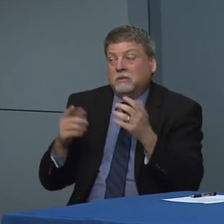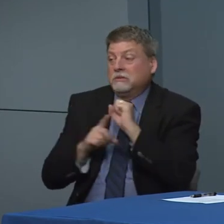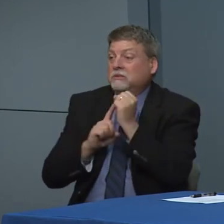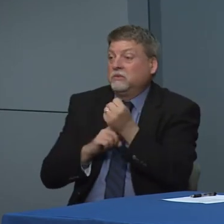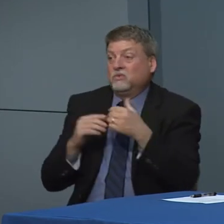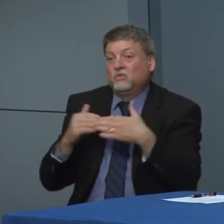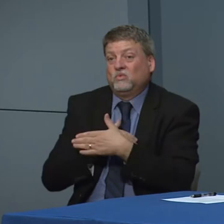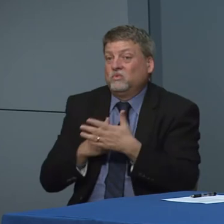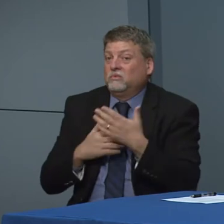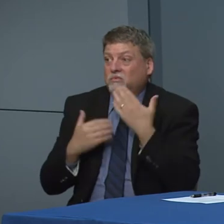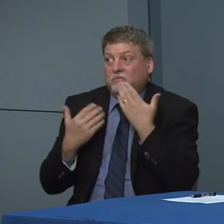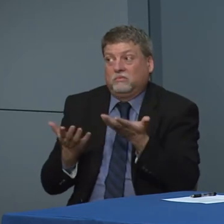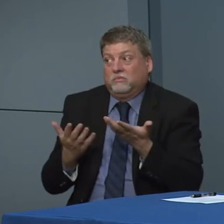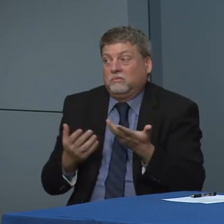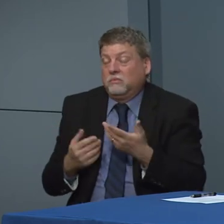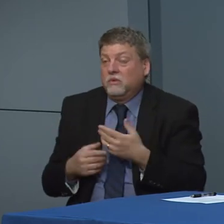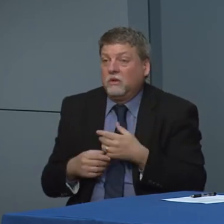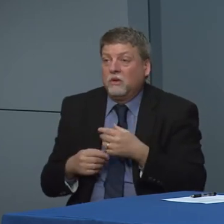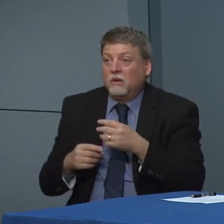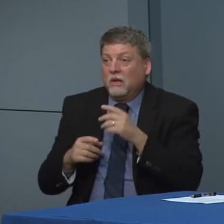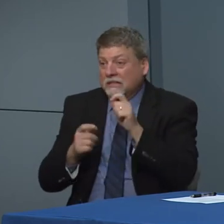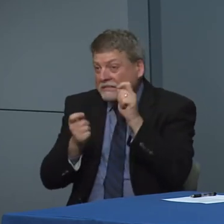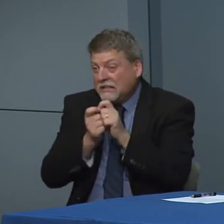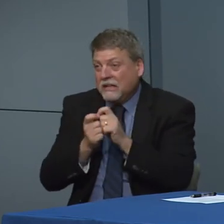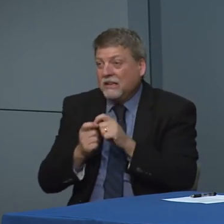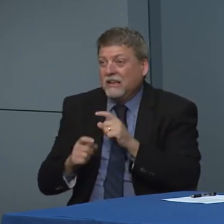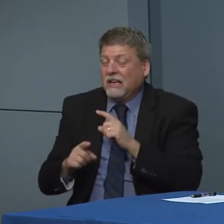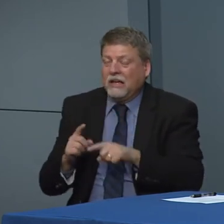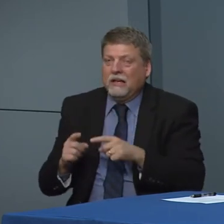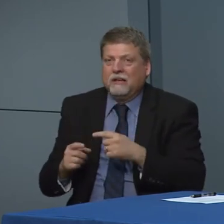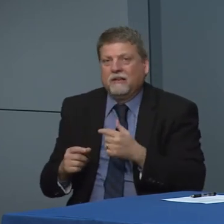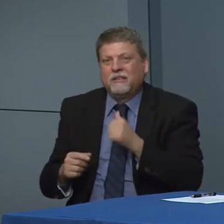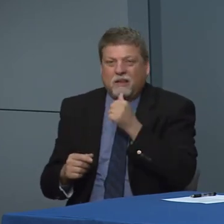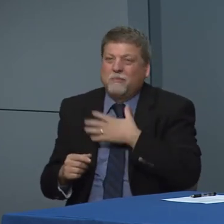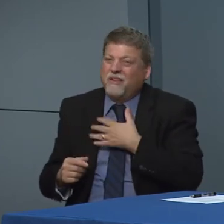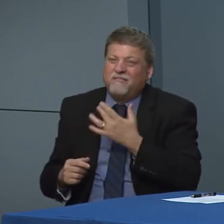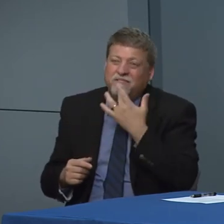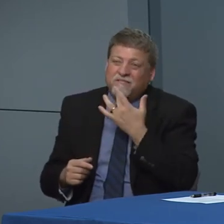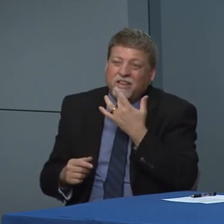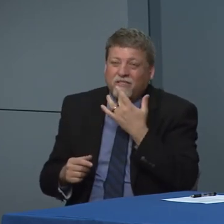about this a coronavirus and so. I don't like to say